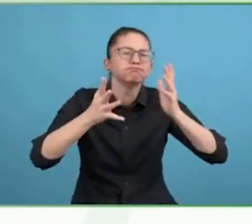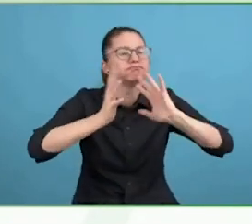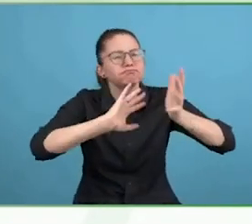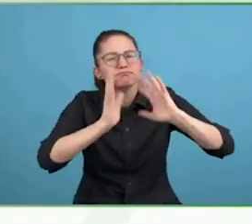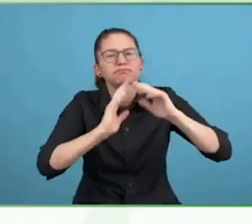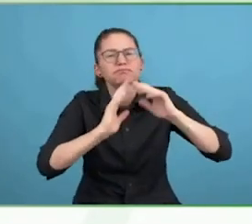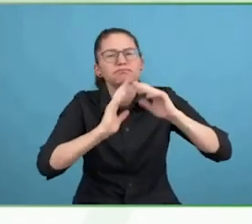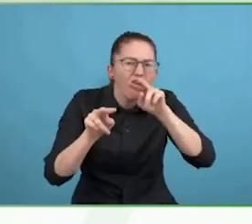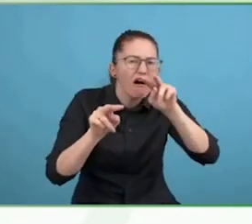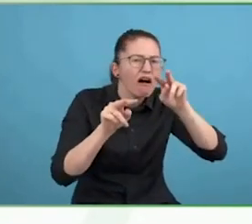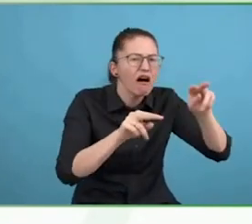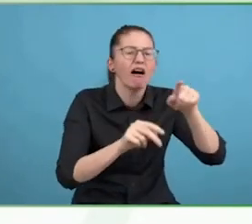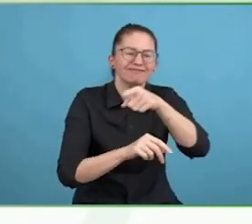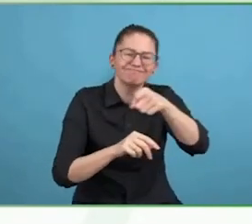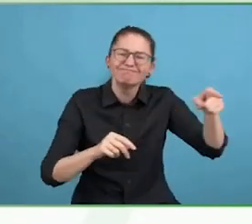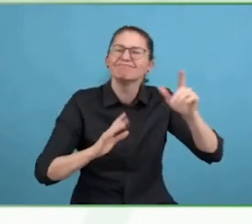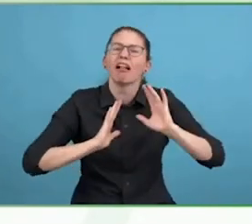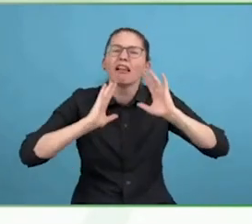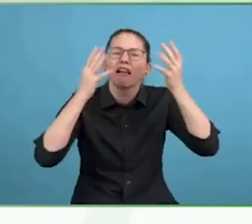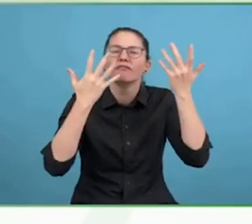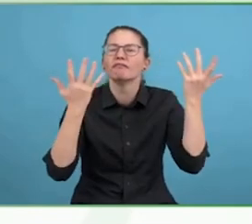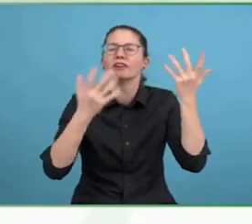in the hands of the country that we are working on.